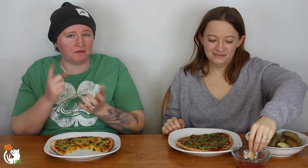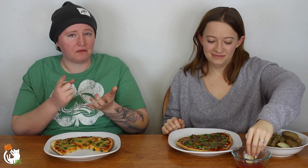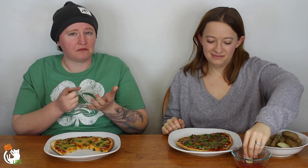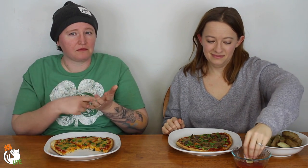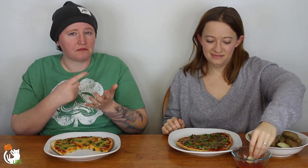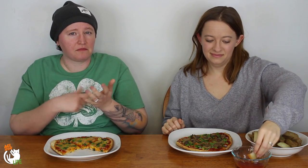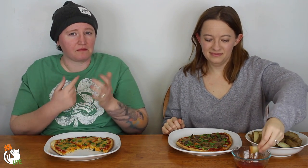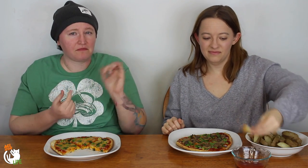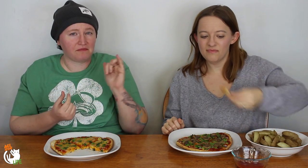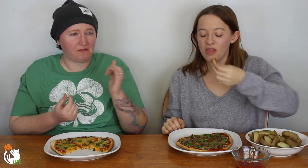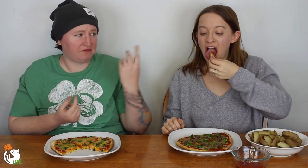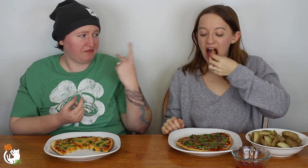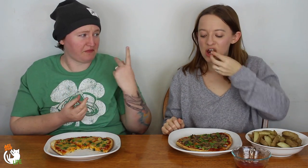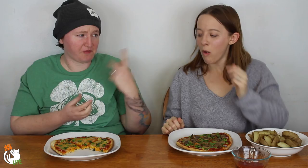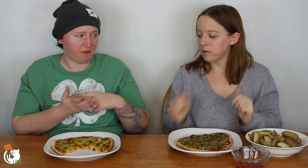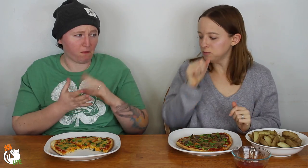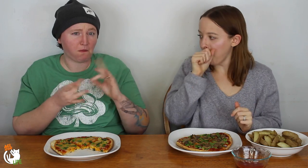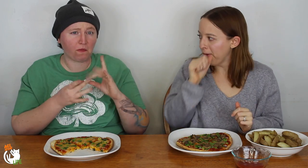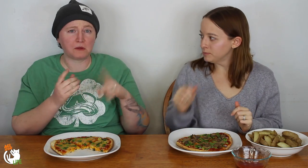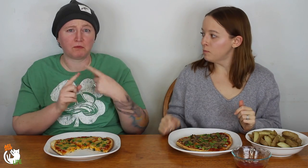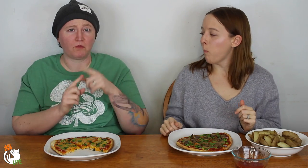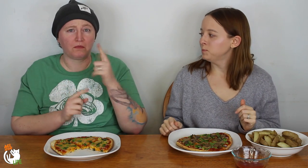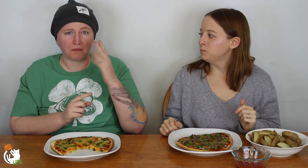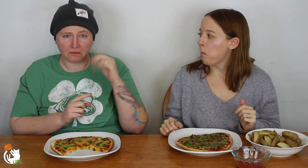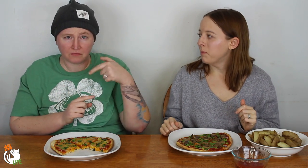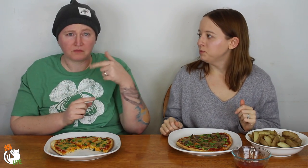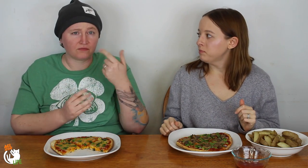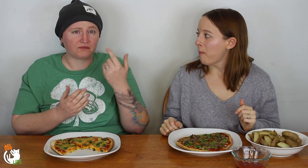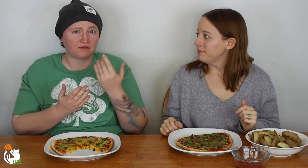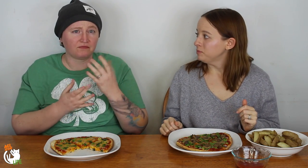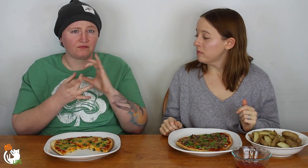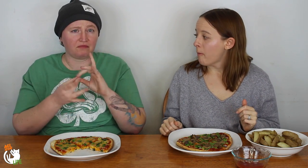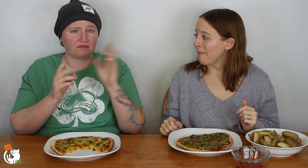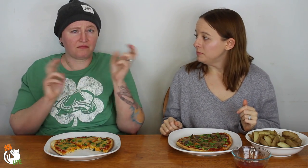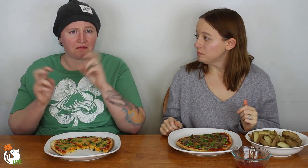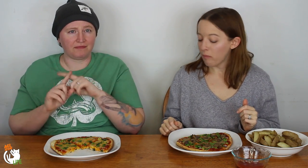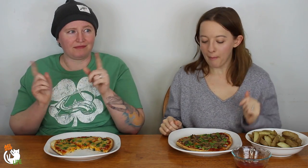Right, like sometimes the two of us talk about LGBTQ topics